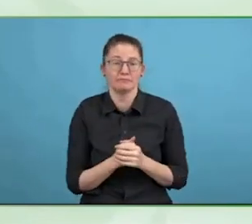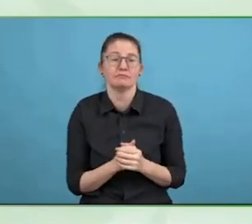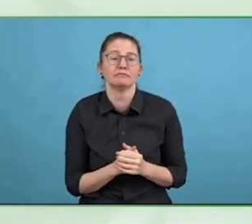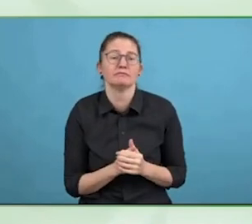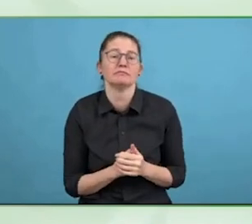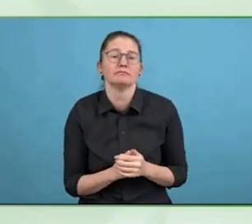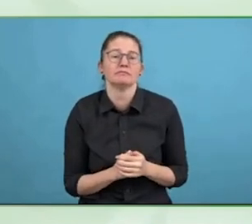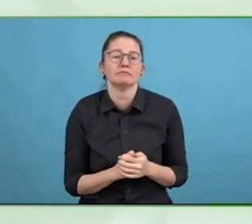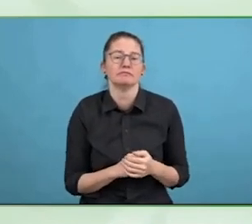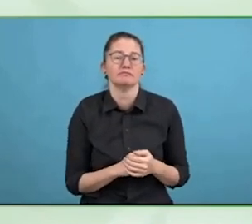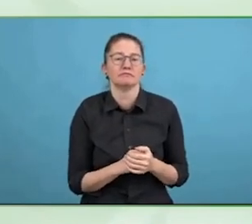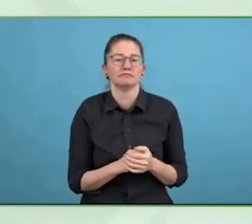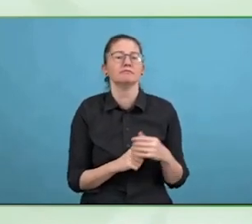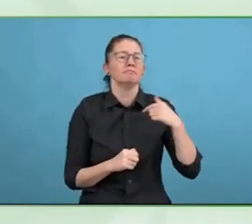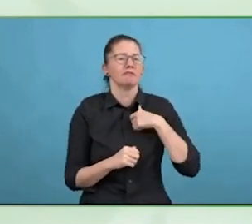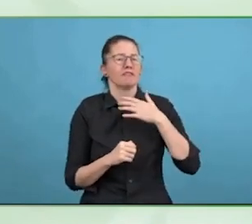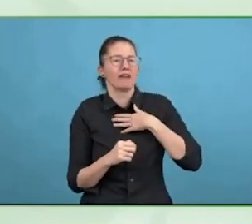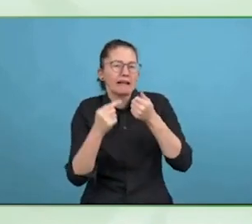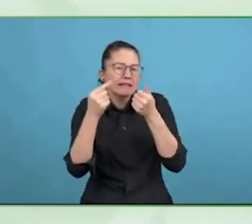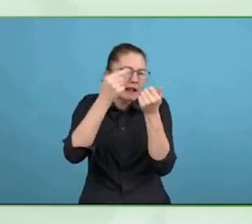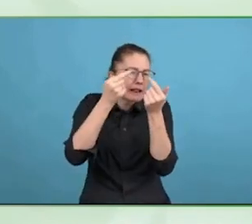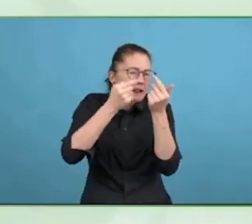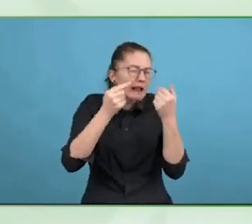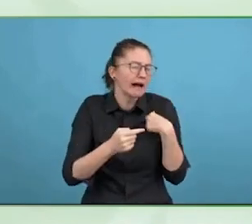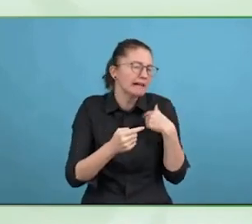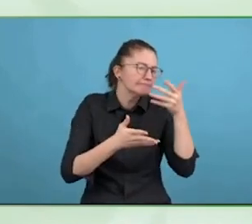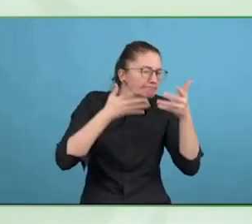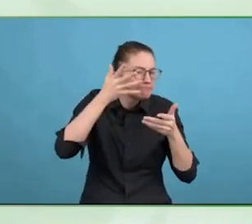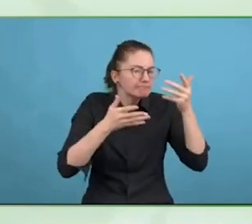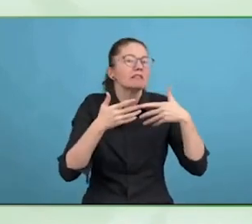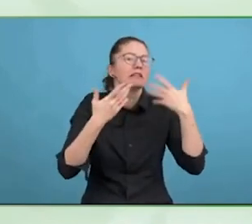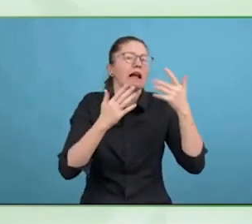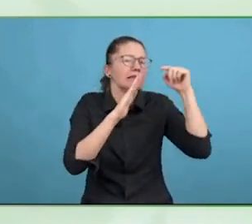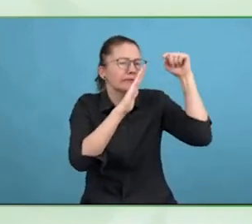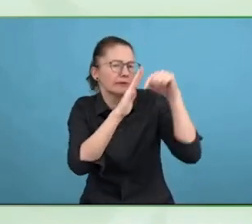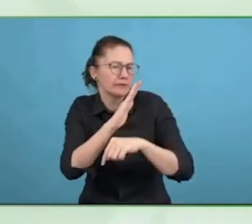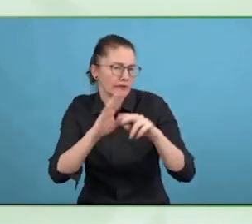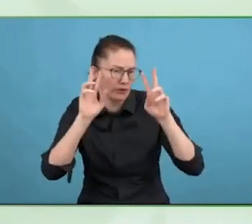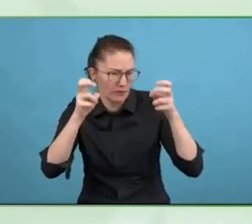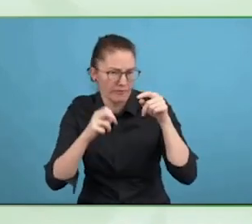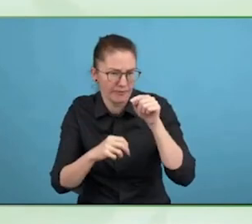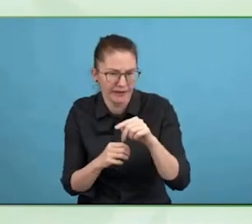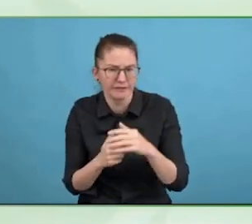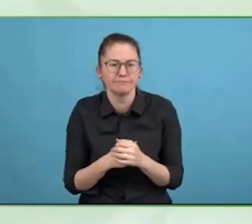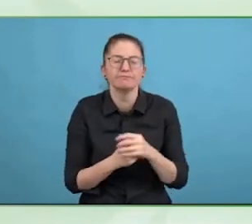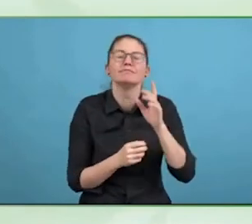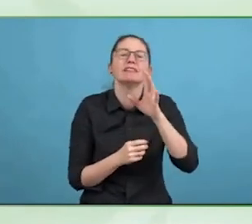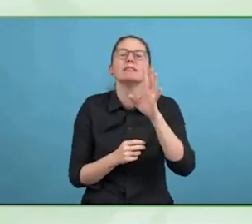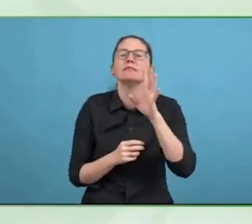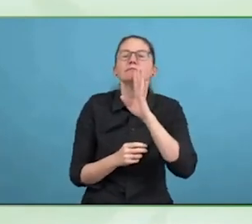improvements in technology, it is hard to ignore what is possible there. Audio description is interesting.